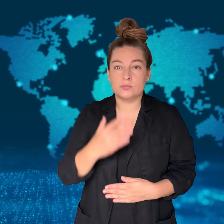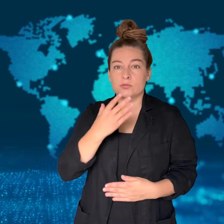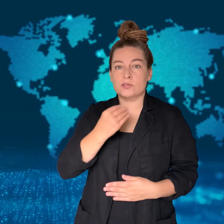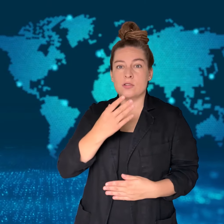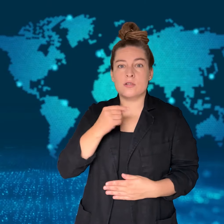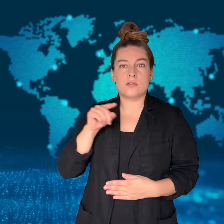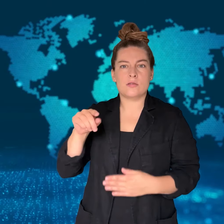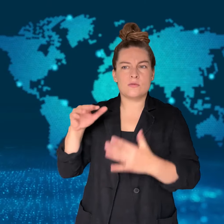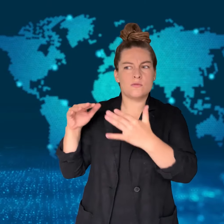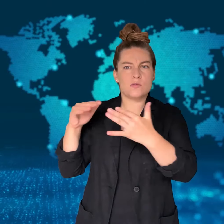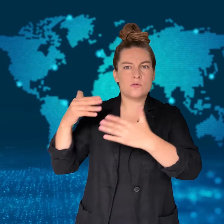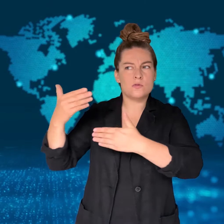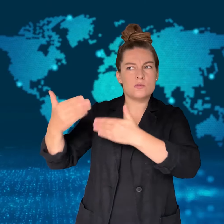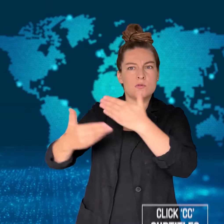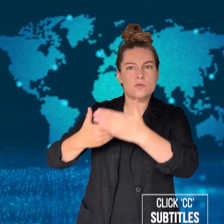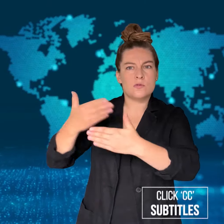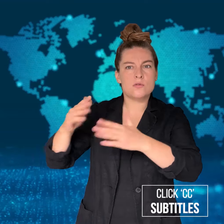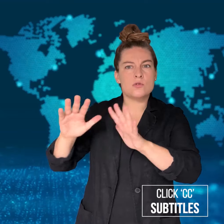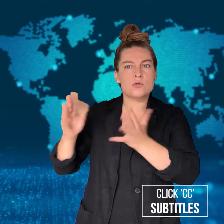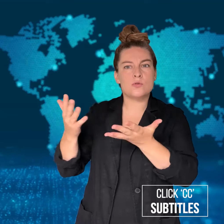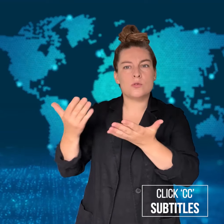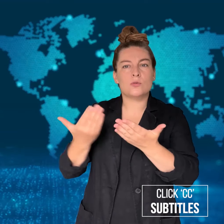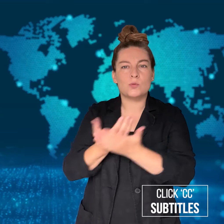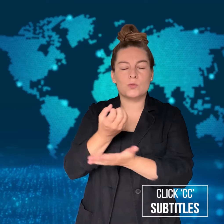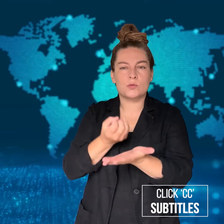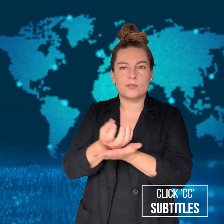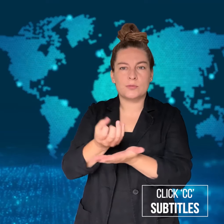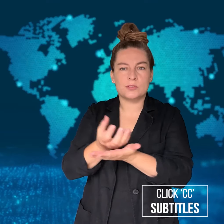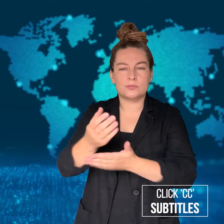War update